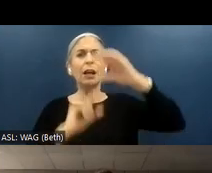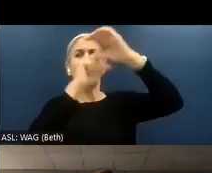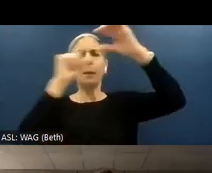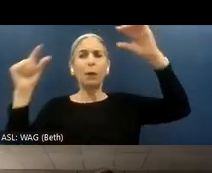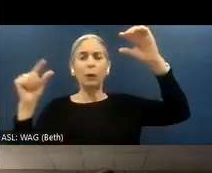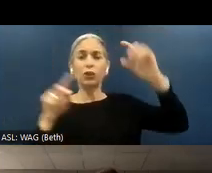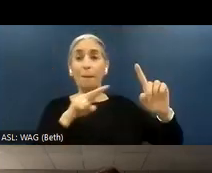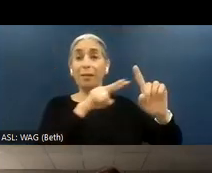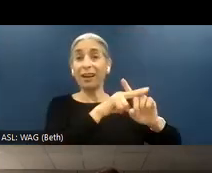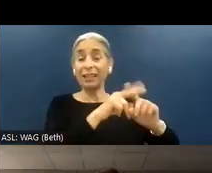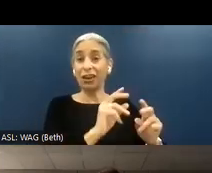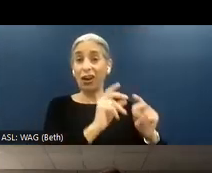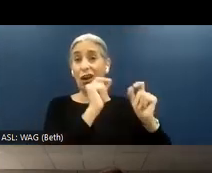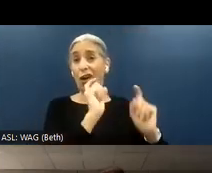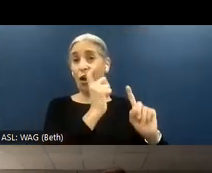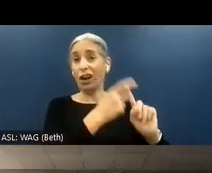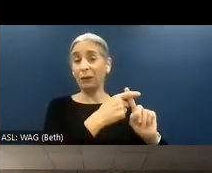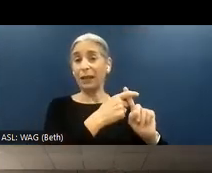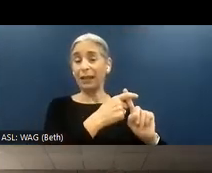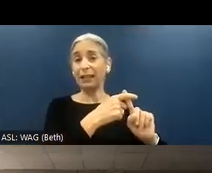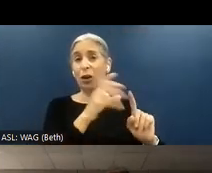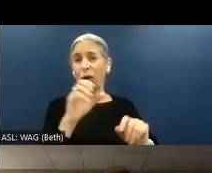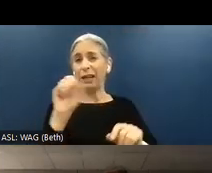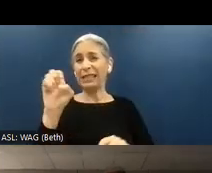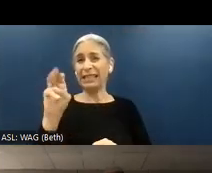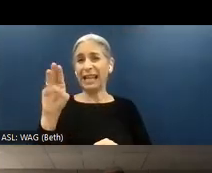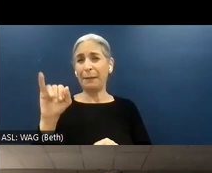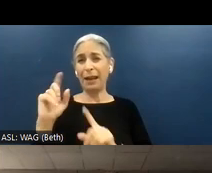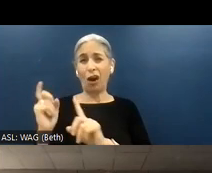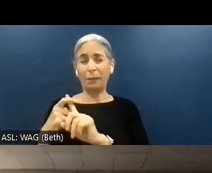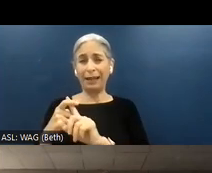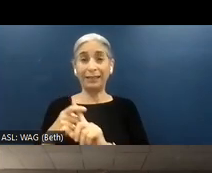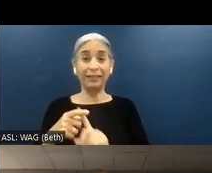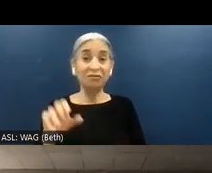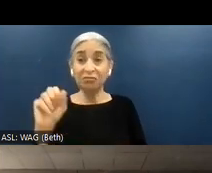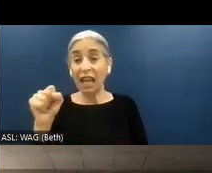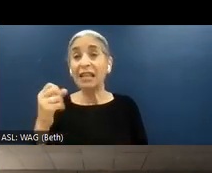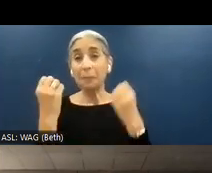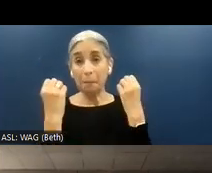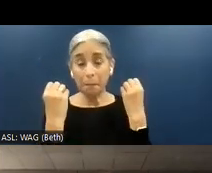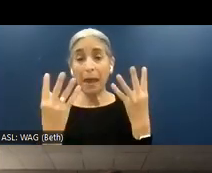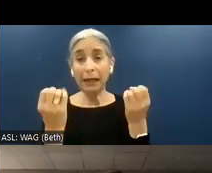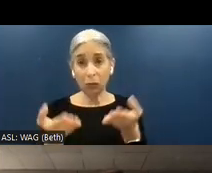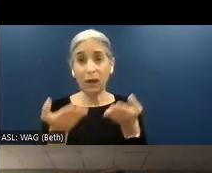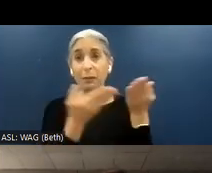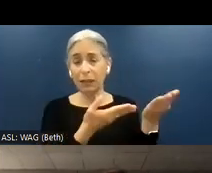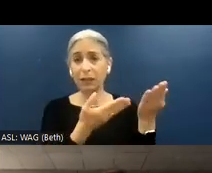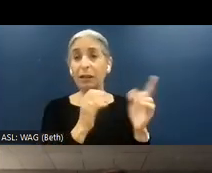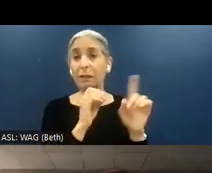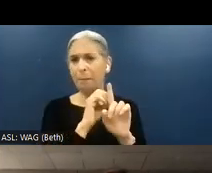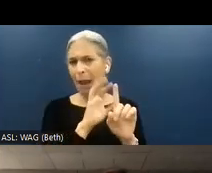automated or semiautomated? Yeah. There are many, and they are very popular. We have built